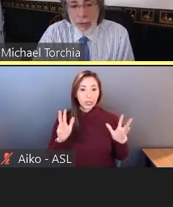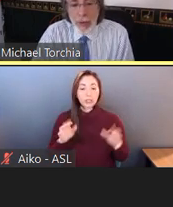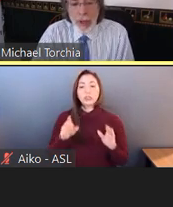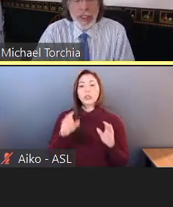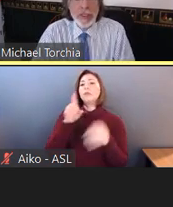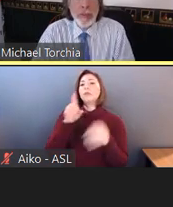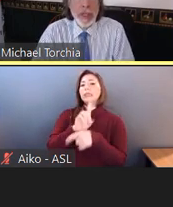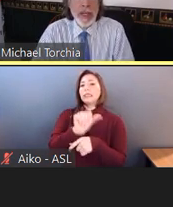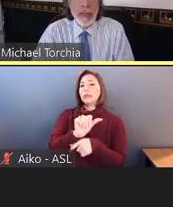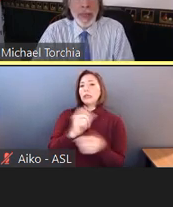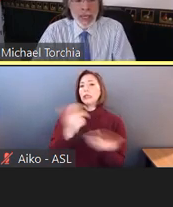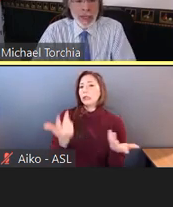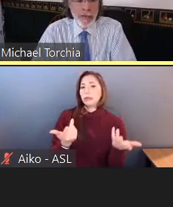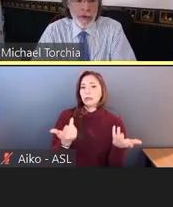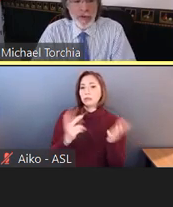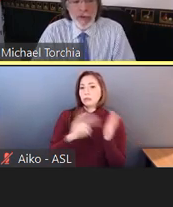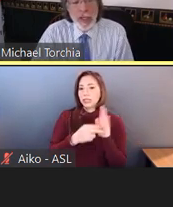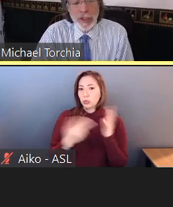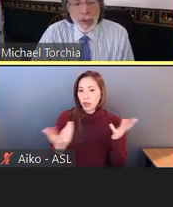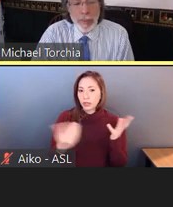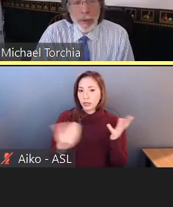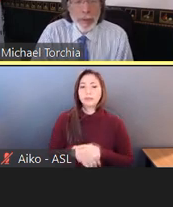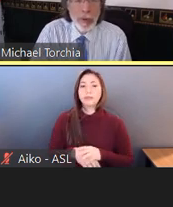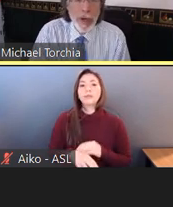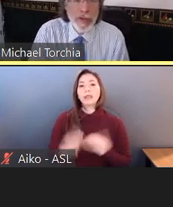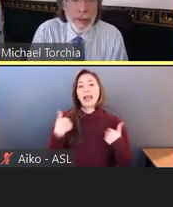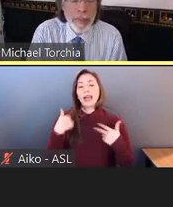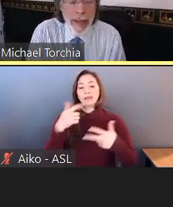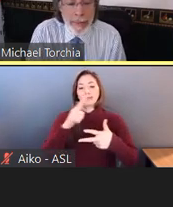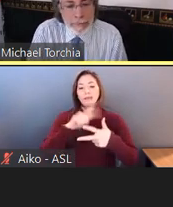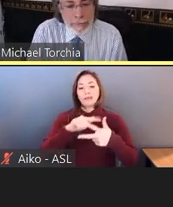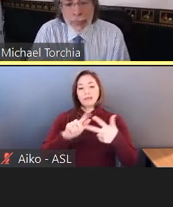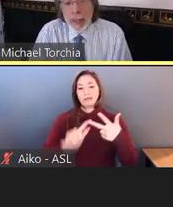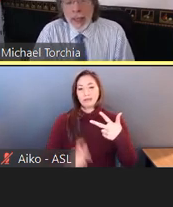Well, a disability means-- and you see these three bullet points at the bottom--